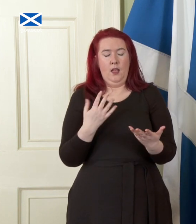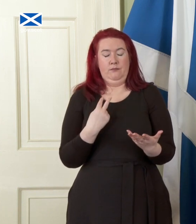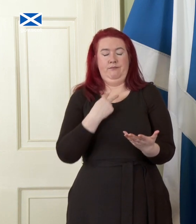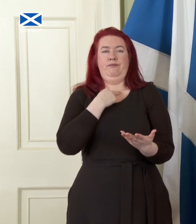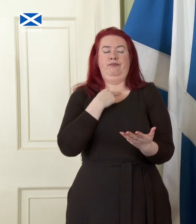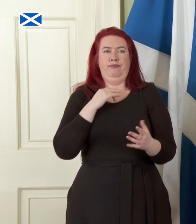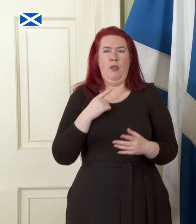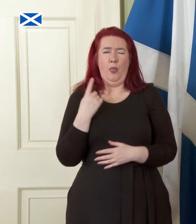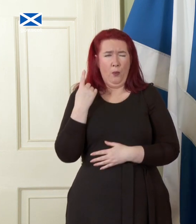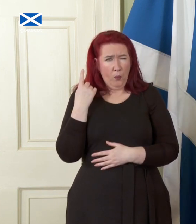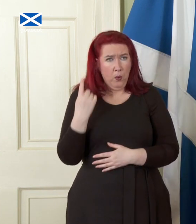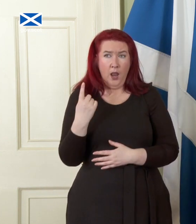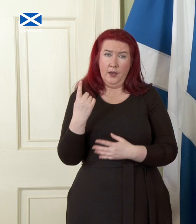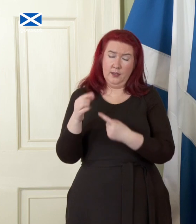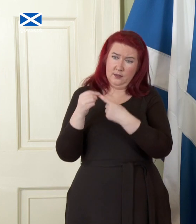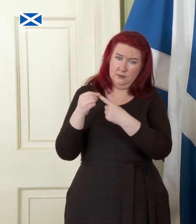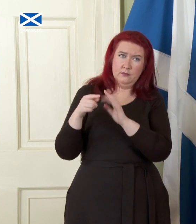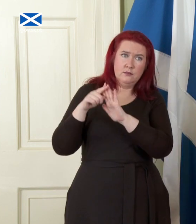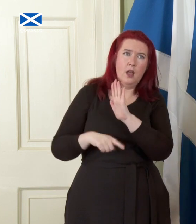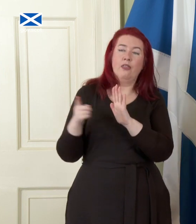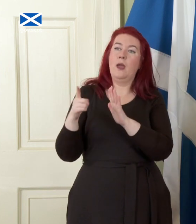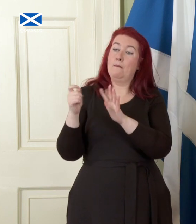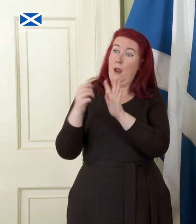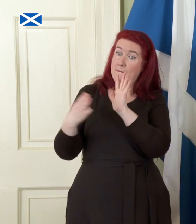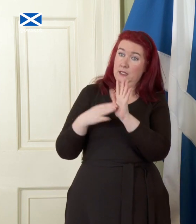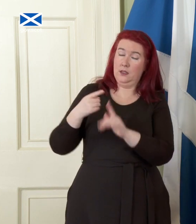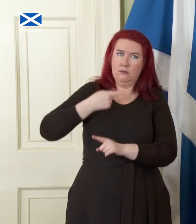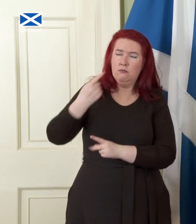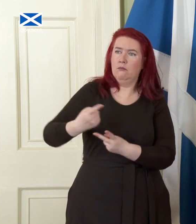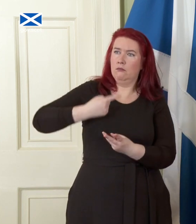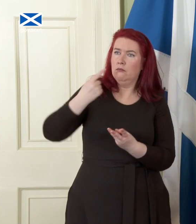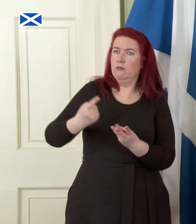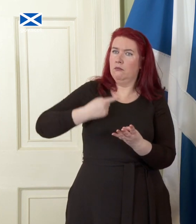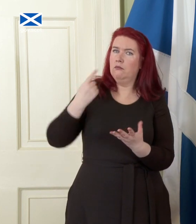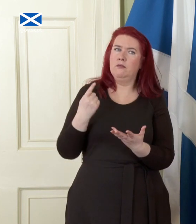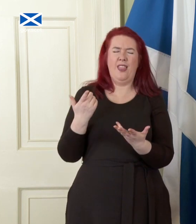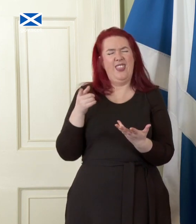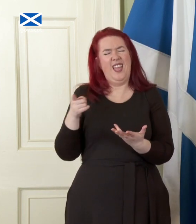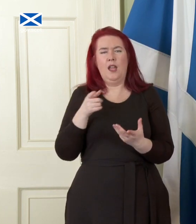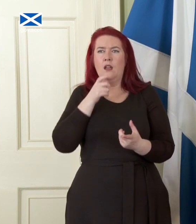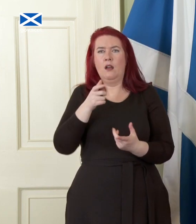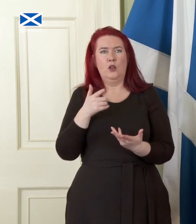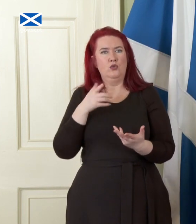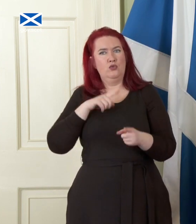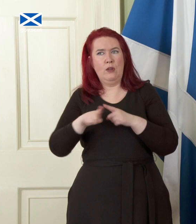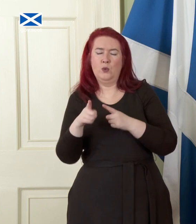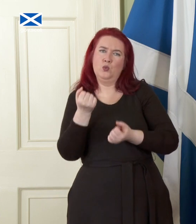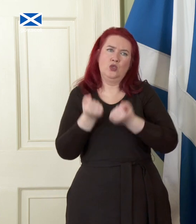that the Prime Minister has repeatedly cited to effectively justify the market turmoil of recent